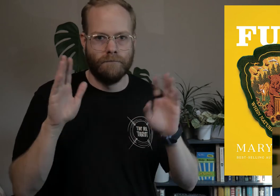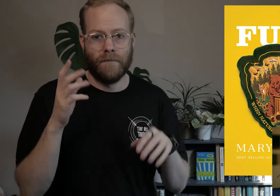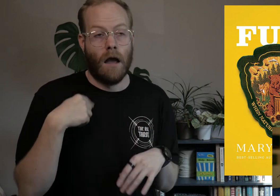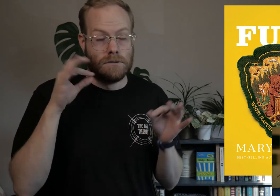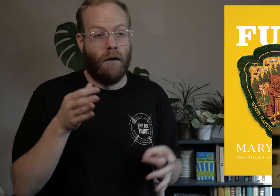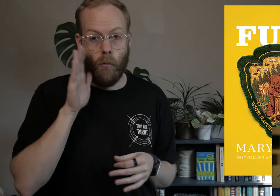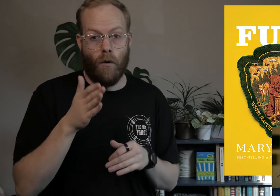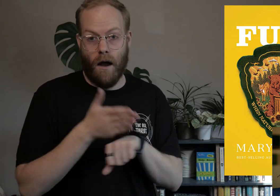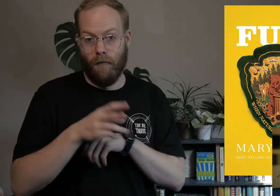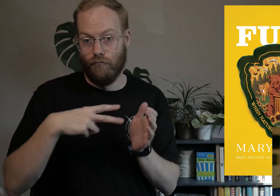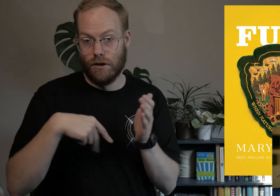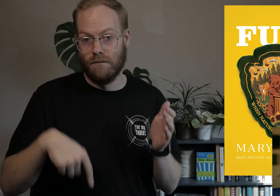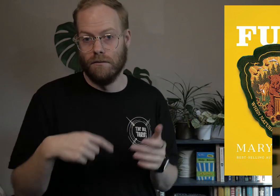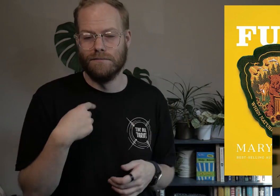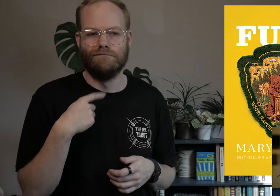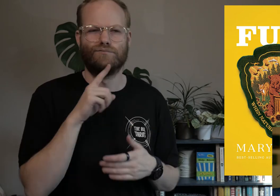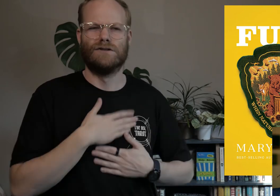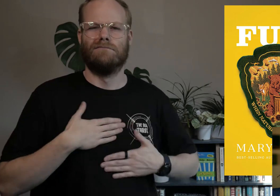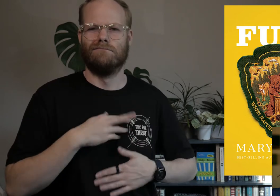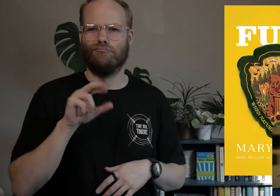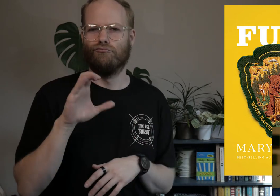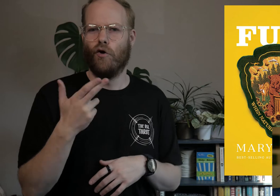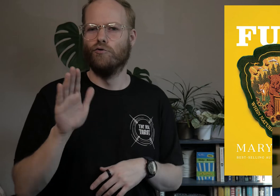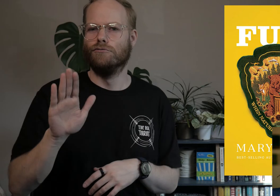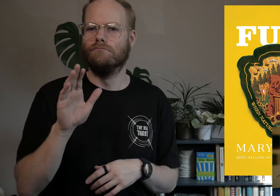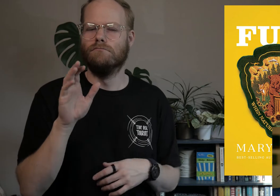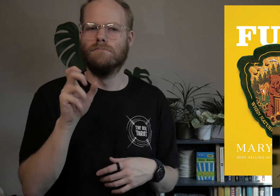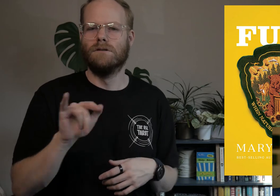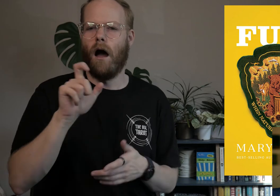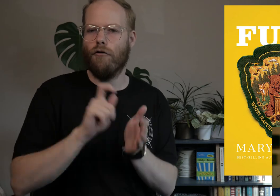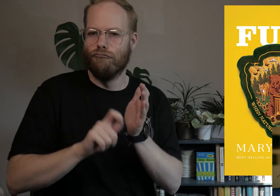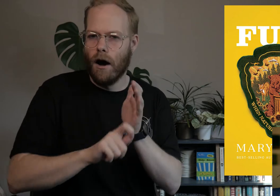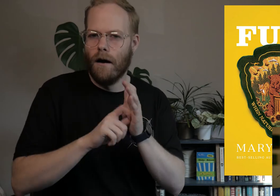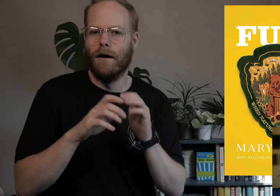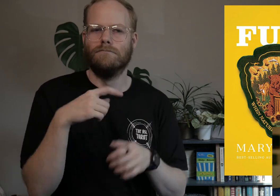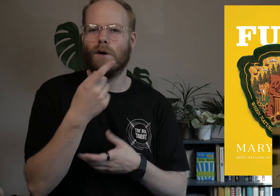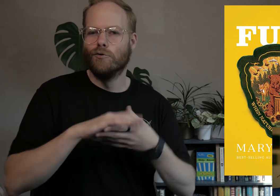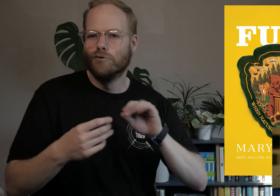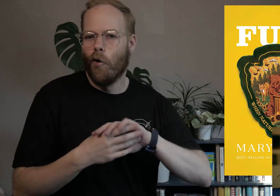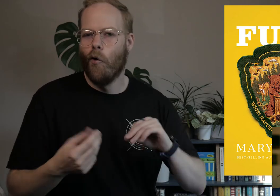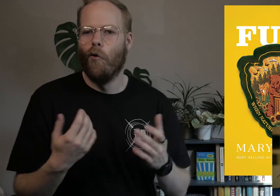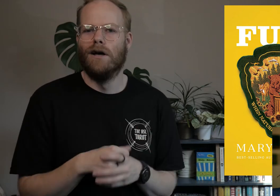I definitely will be after reading this, I enjoy Roach’s style of writing and telling stories.